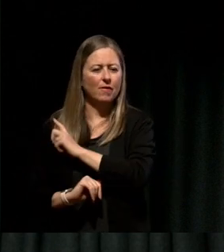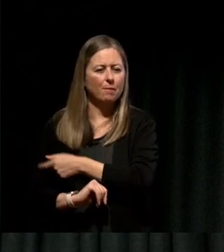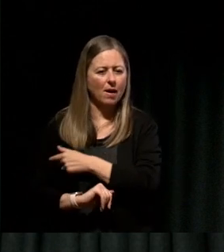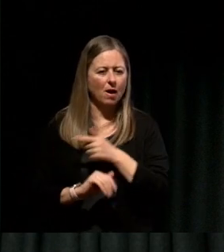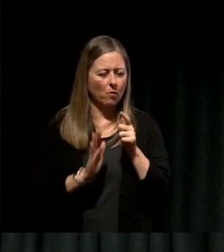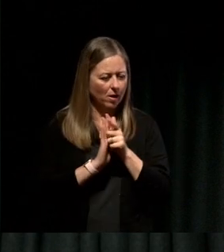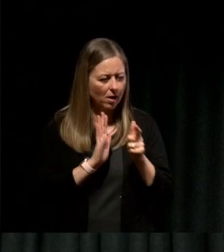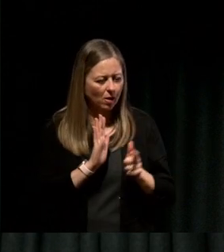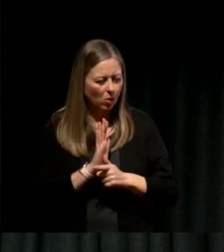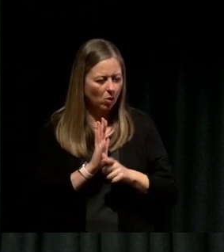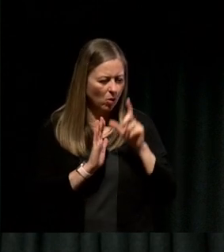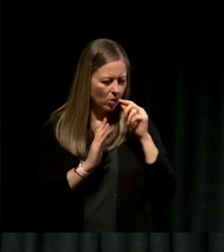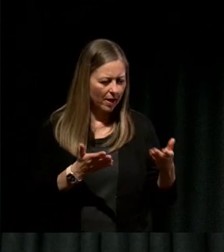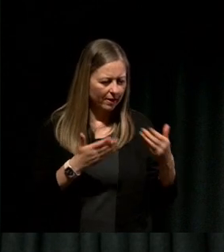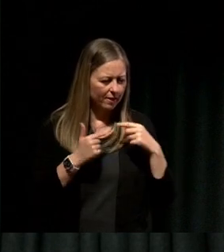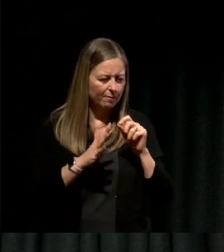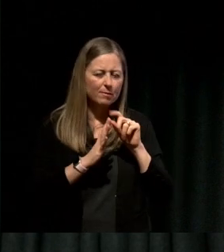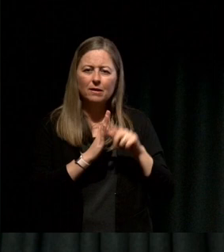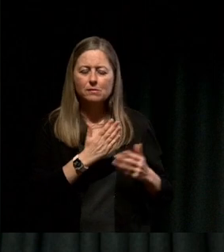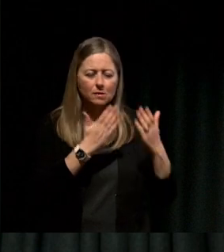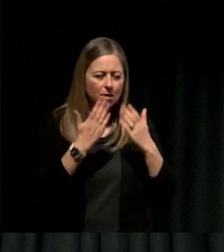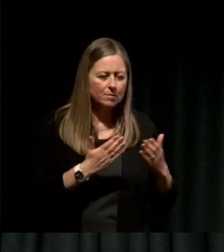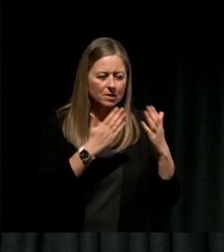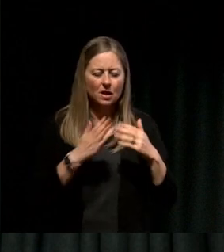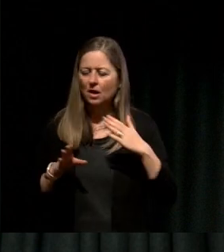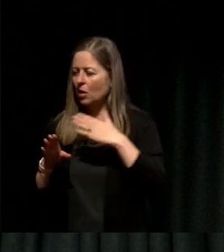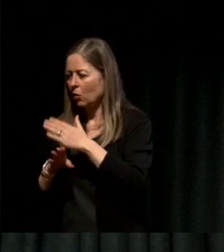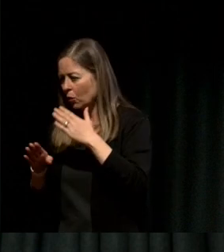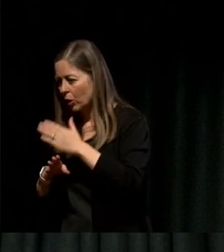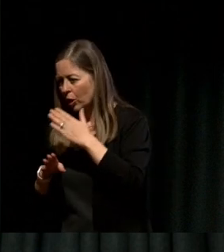it I went to law school part-time while I was working, I did clerkships, I got in a